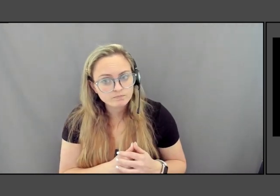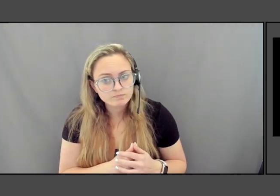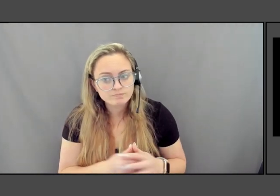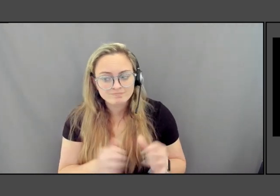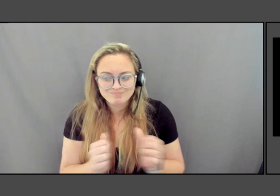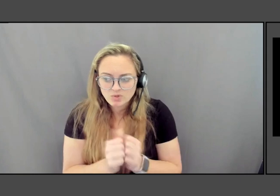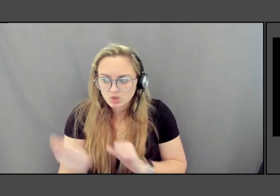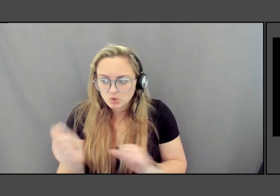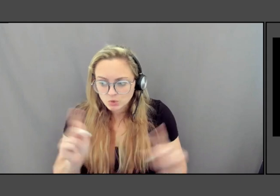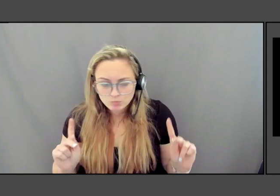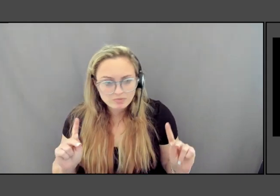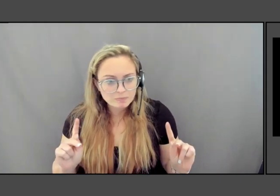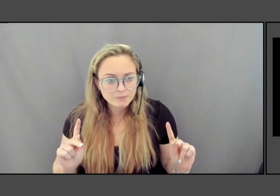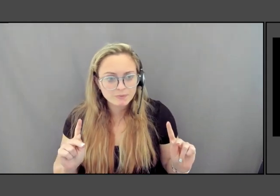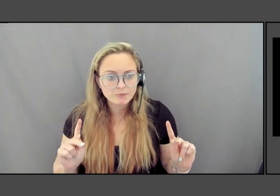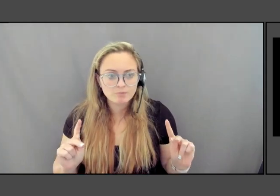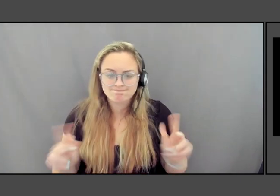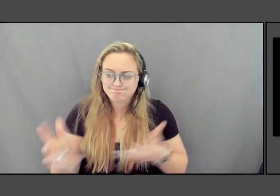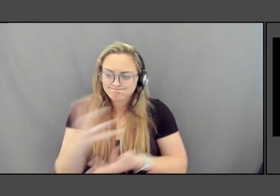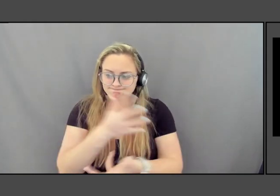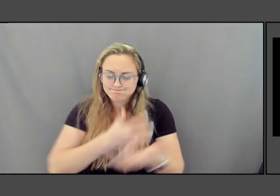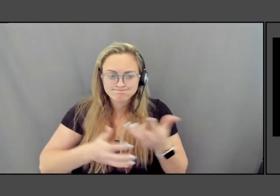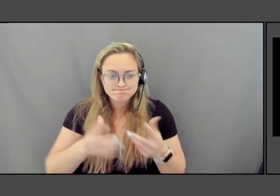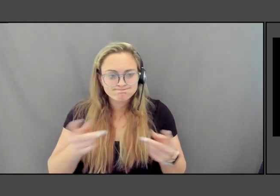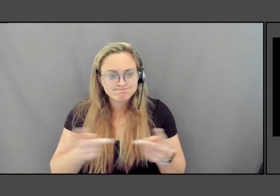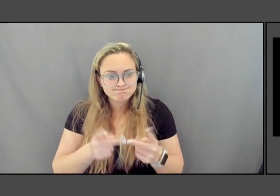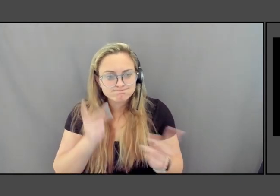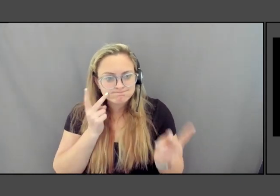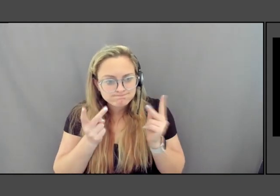in that space, seeing how they interact with that history.